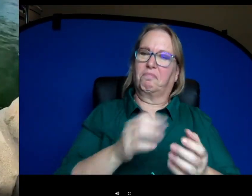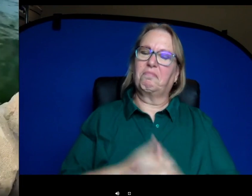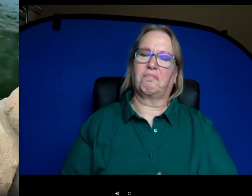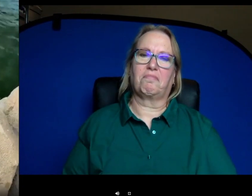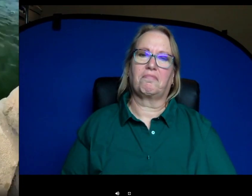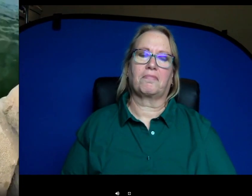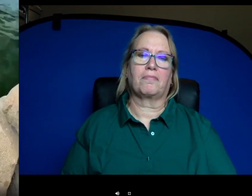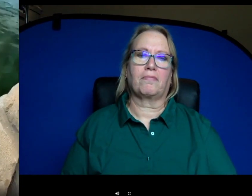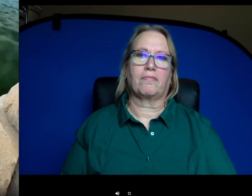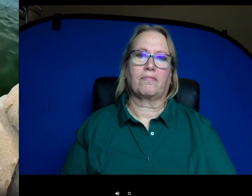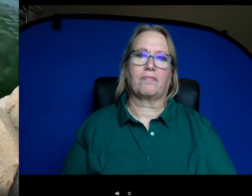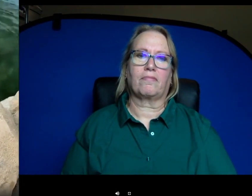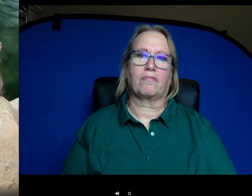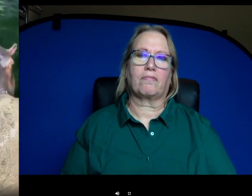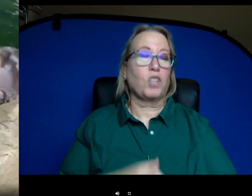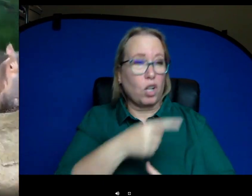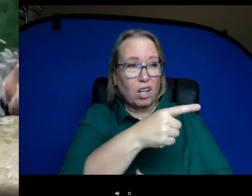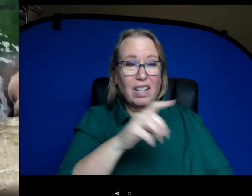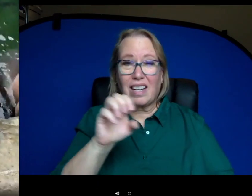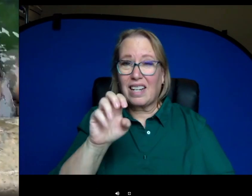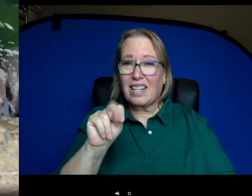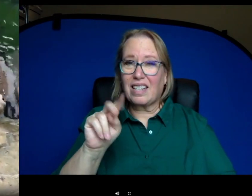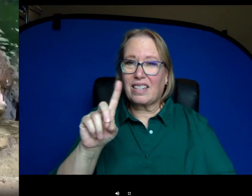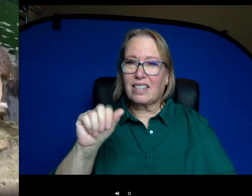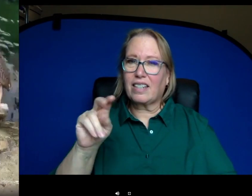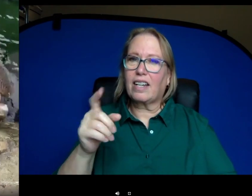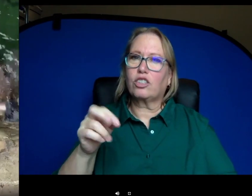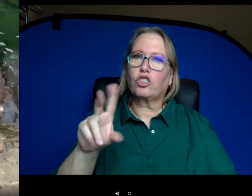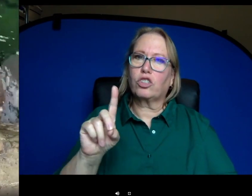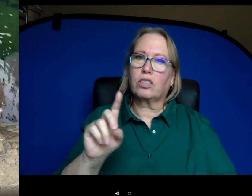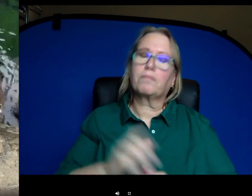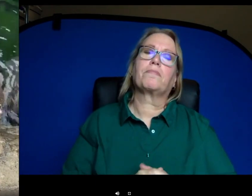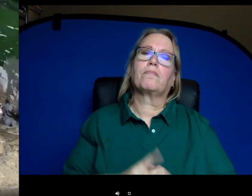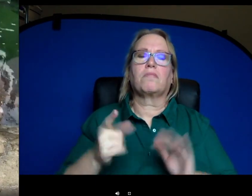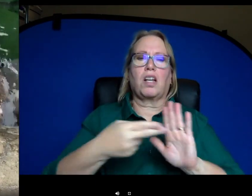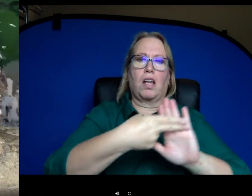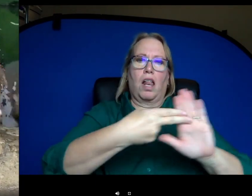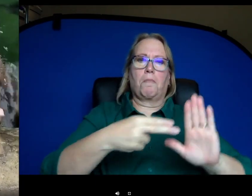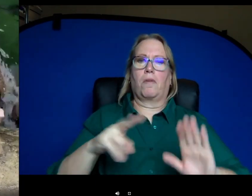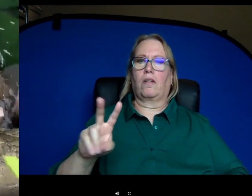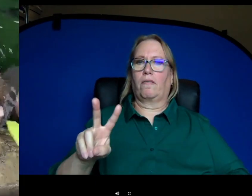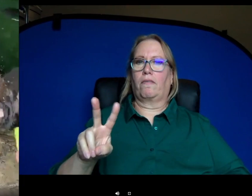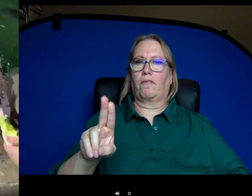Are hippos endangered? You know they are labeled as vulnerable right now.